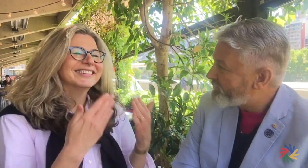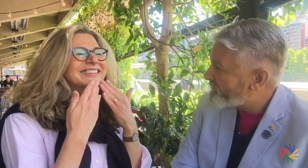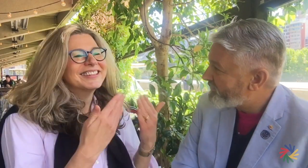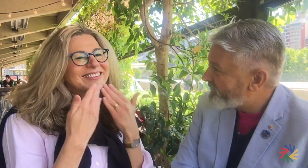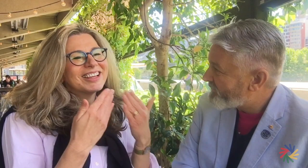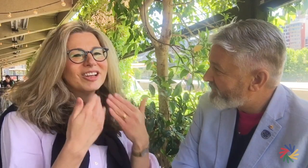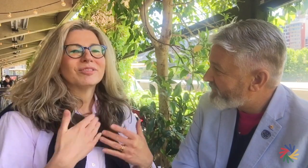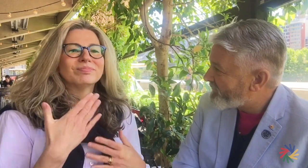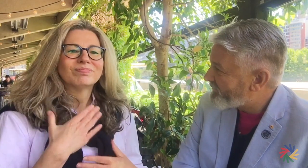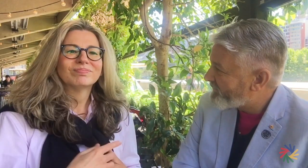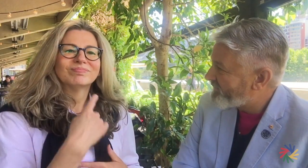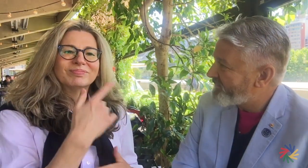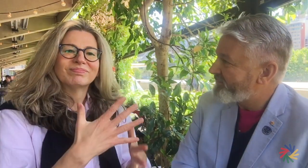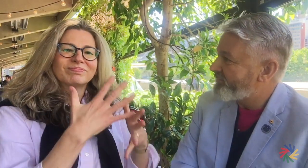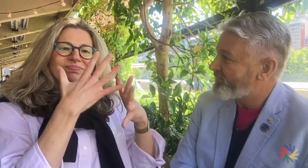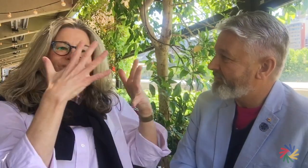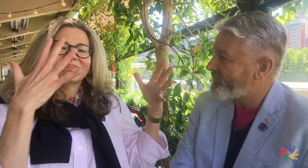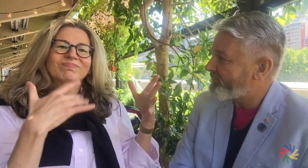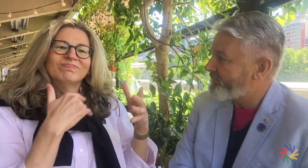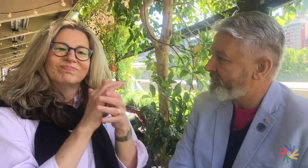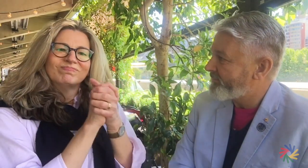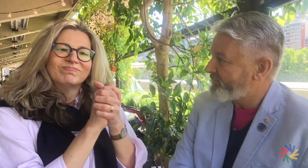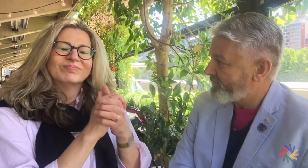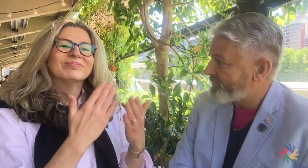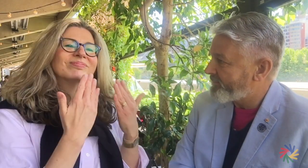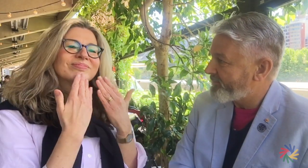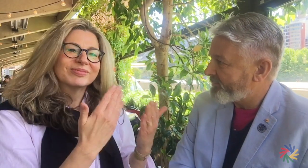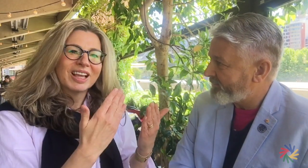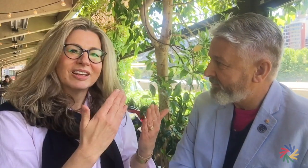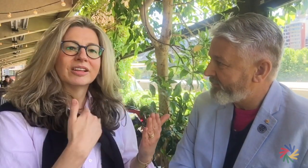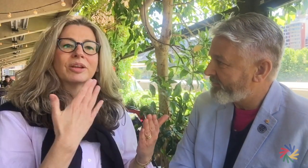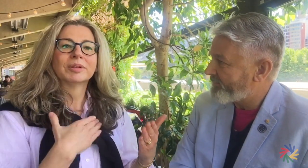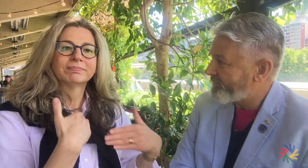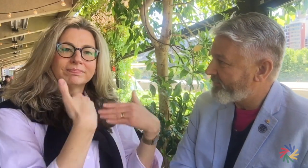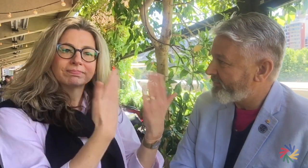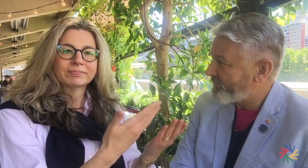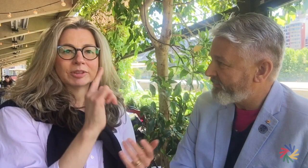I want to relay my sincere appreciation to Colin for his kind words